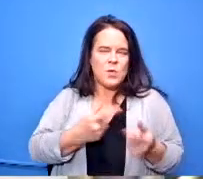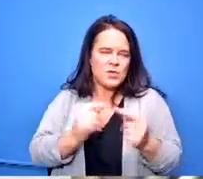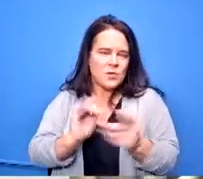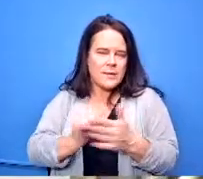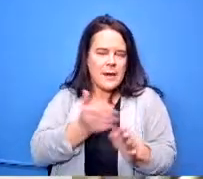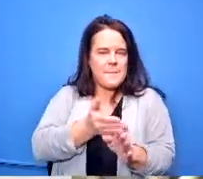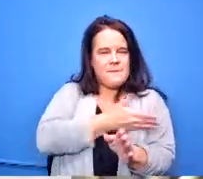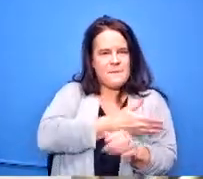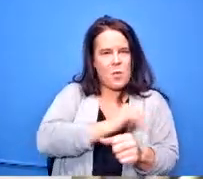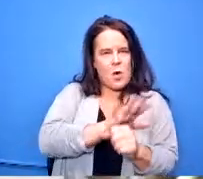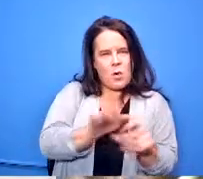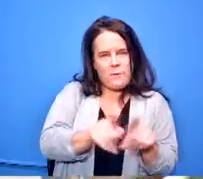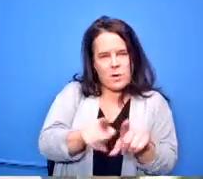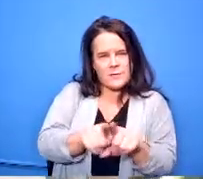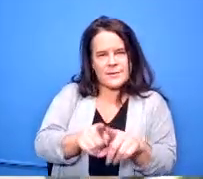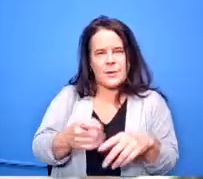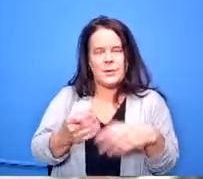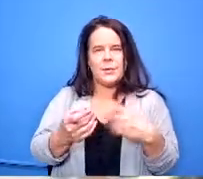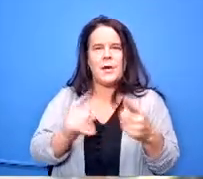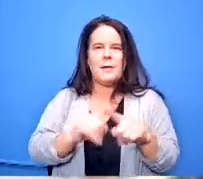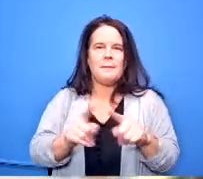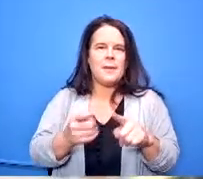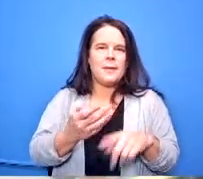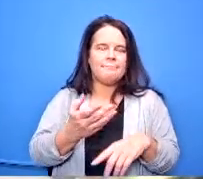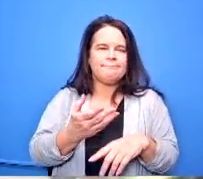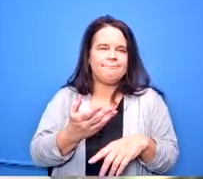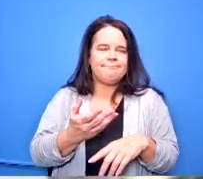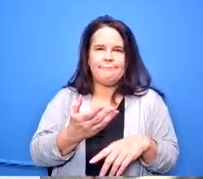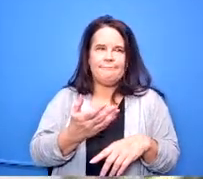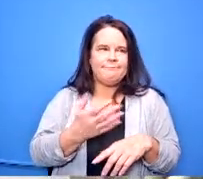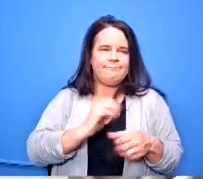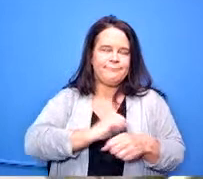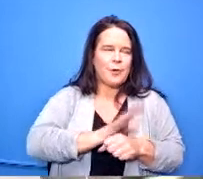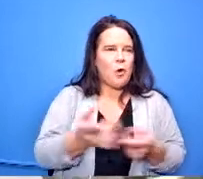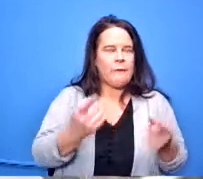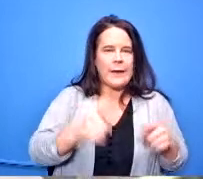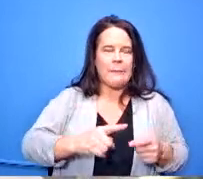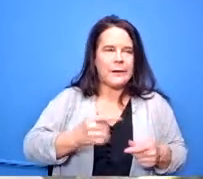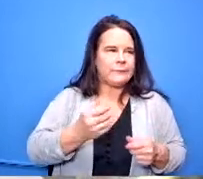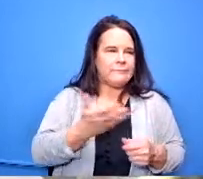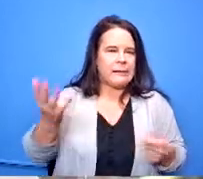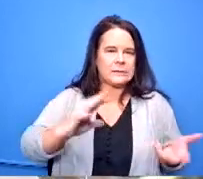a lot of things got out of whack once we went into the covet situation so uh we're recovering